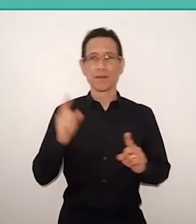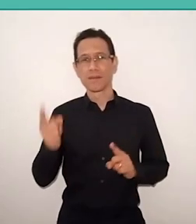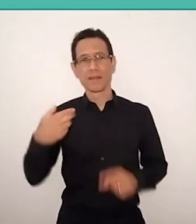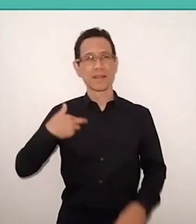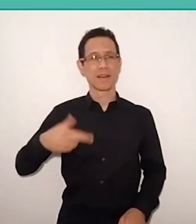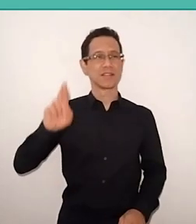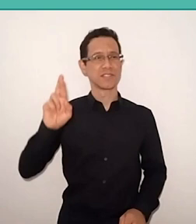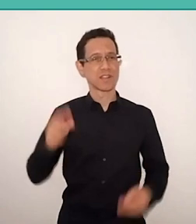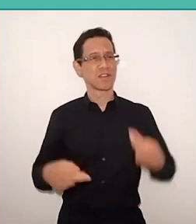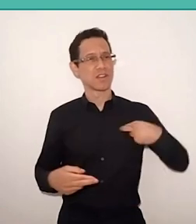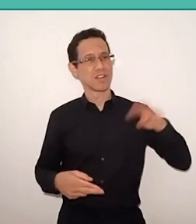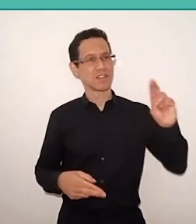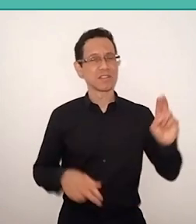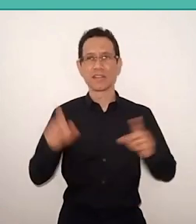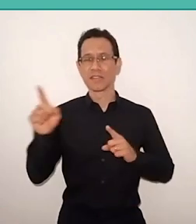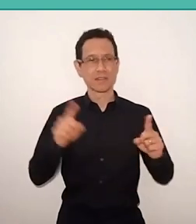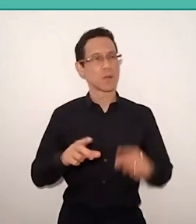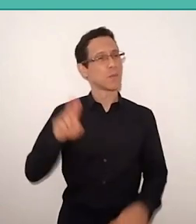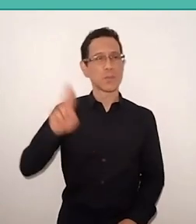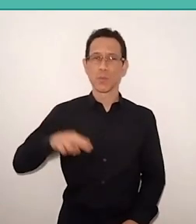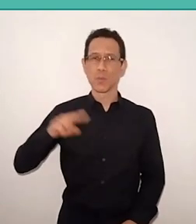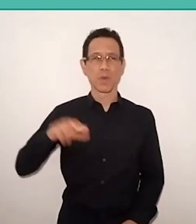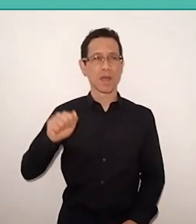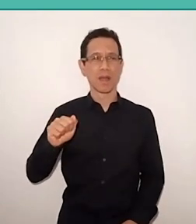I was never called by the general secretary,